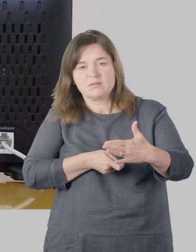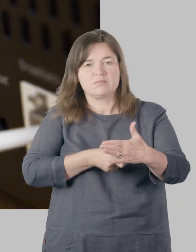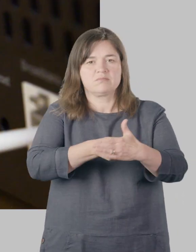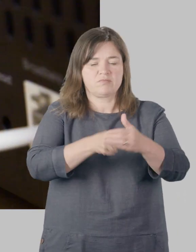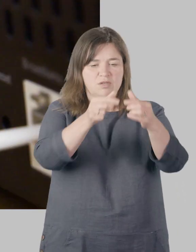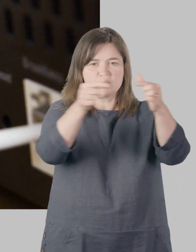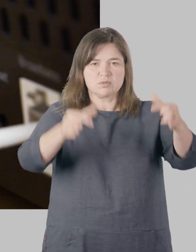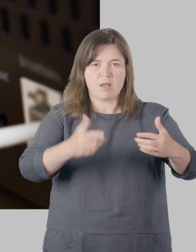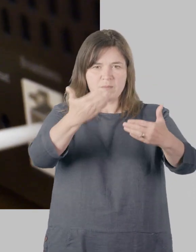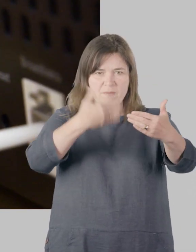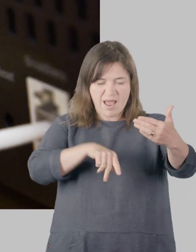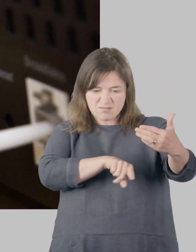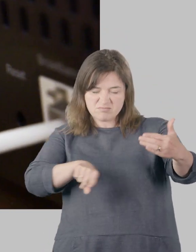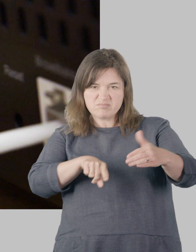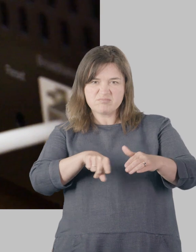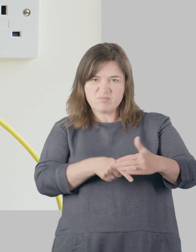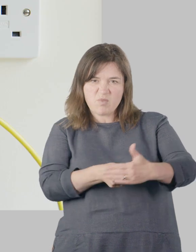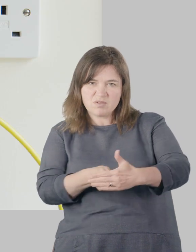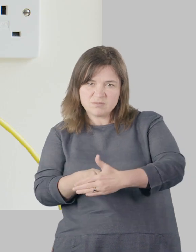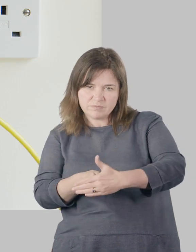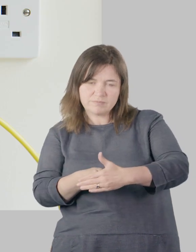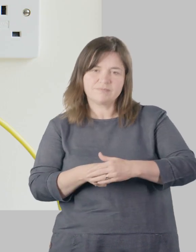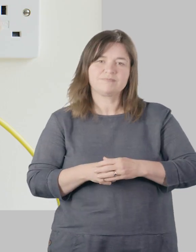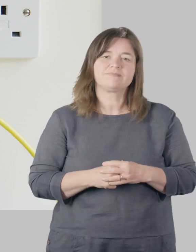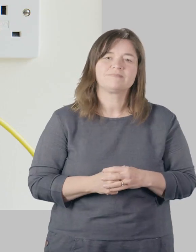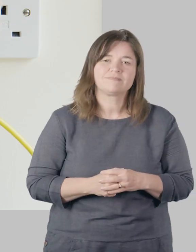Then plug the other end of the cable into one of the yellow Ethernet ports on the back of your router.